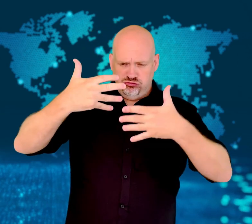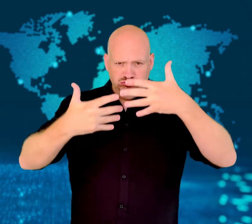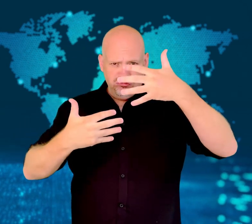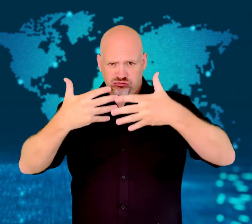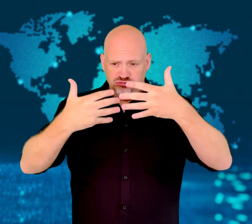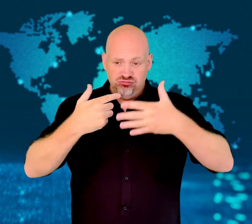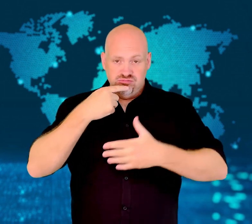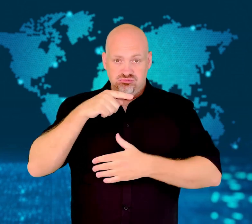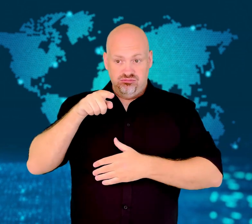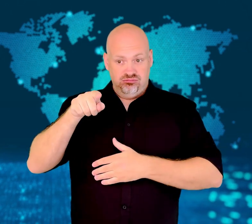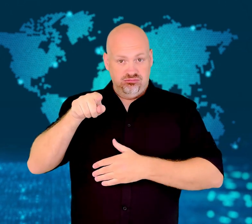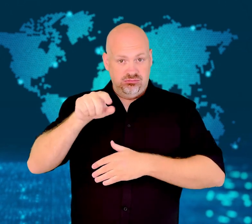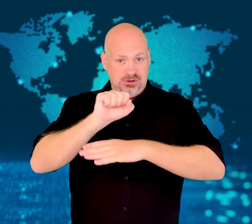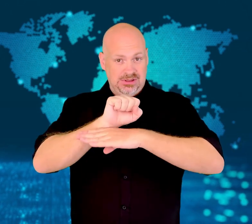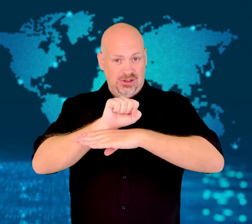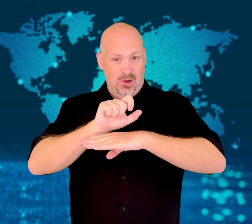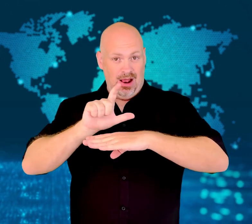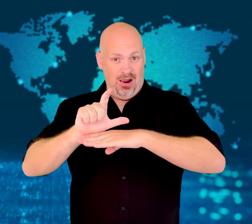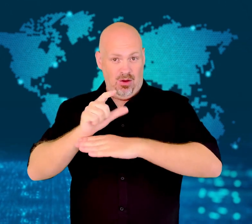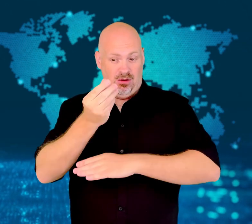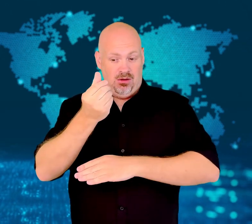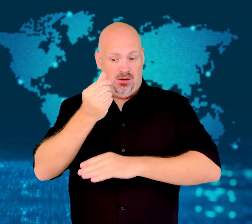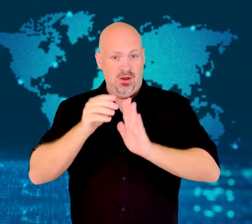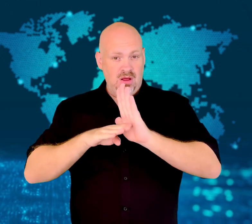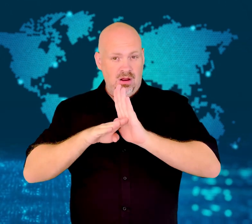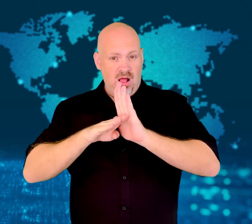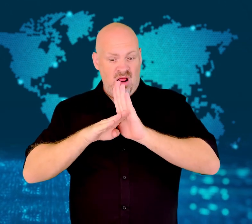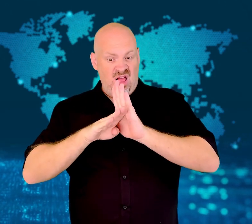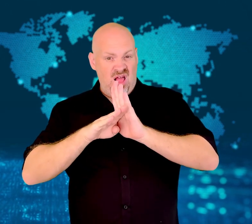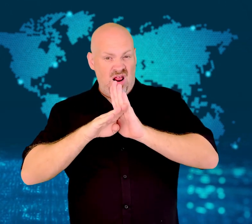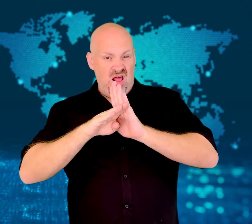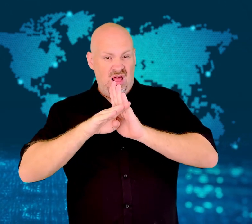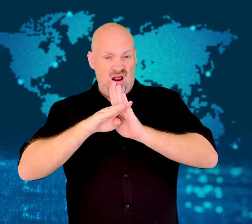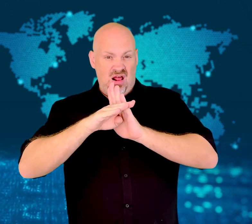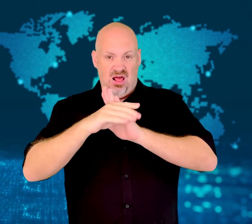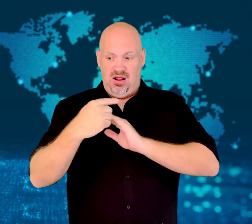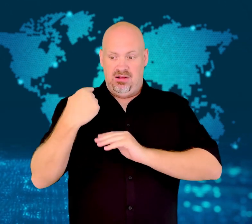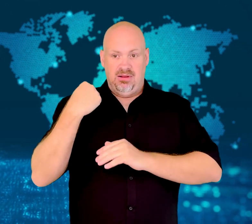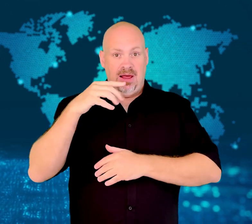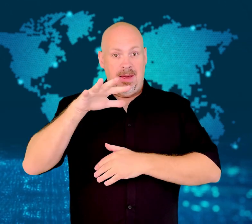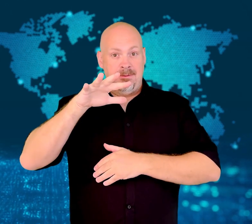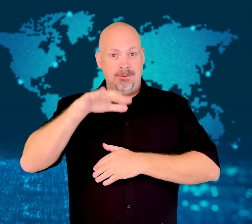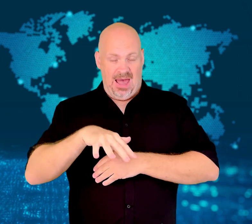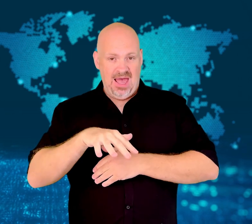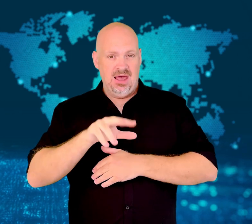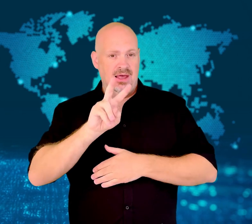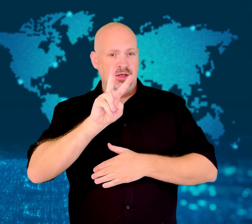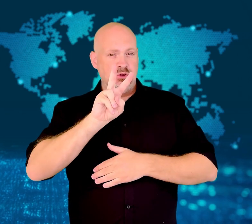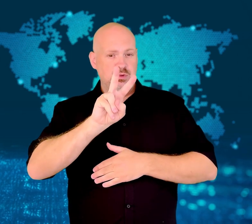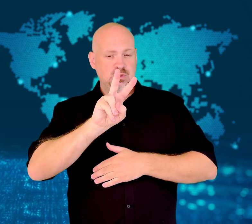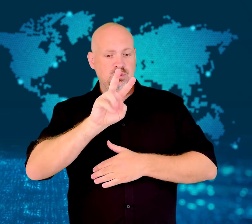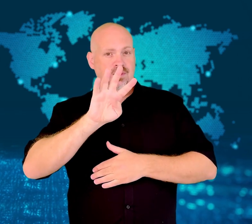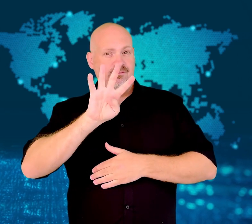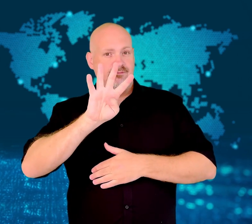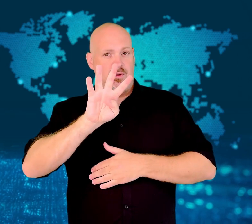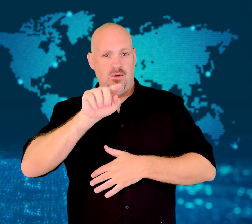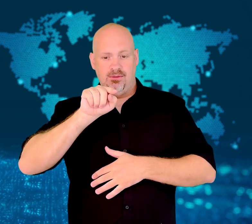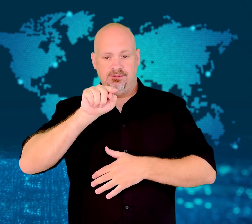According to statistics, the country's inflation rate was 24.87% in May.